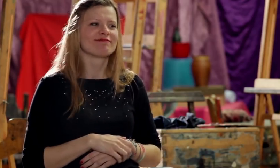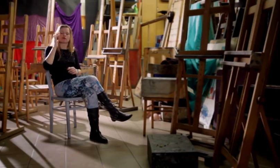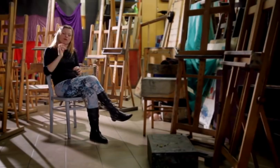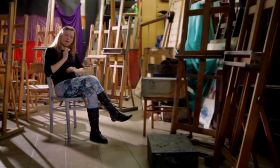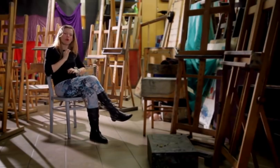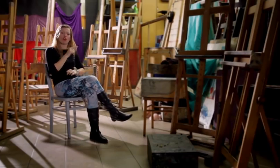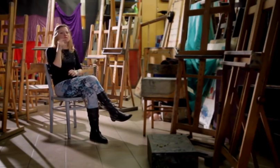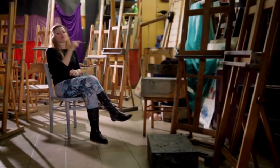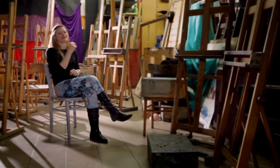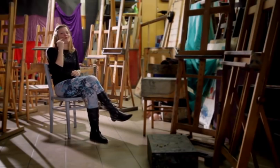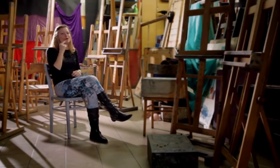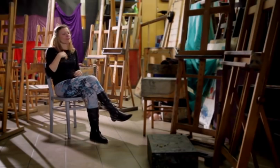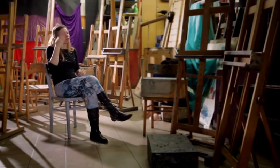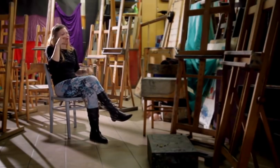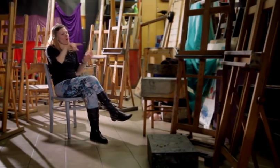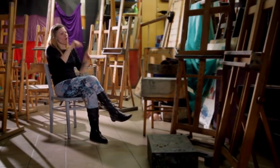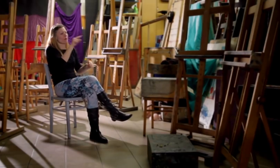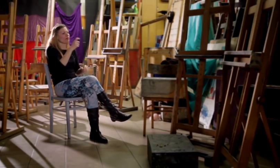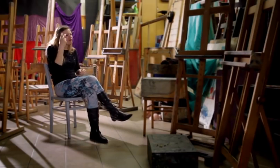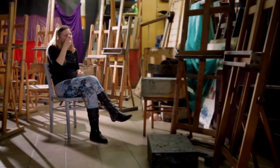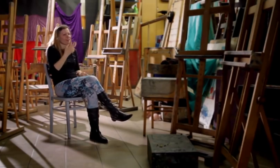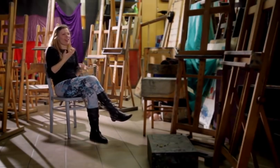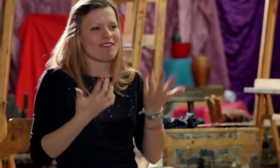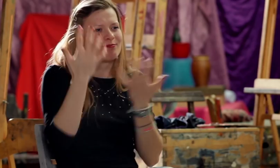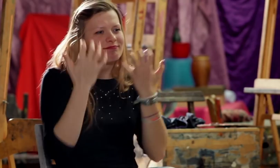This is my deaf world, the one that I’ve chosen.